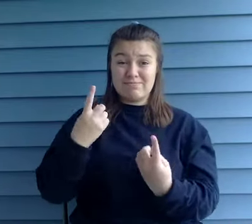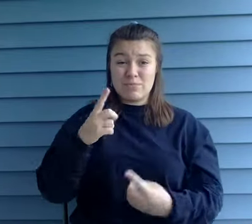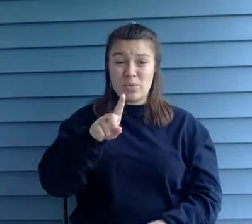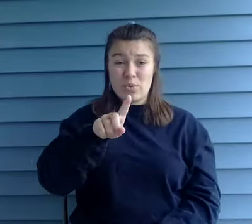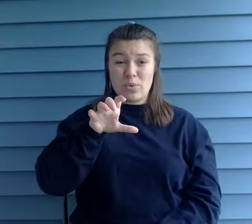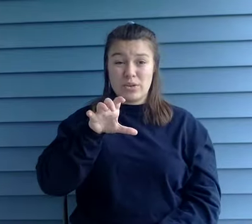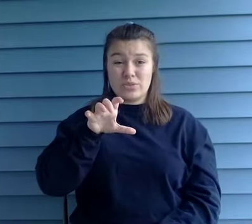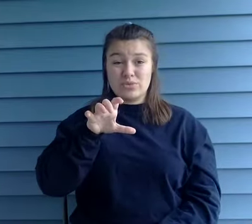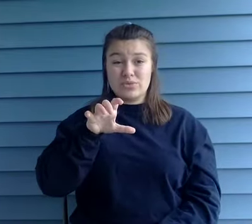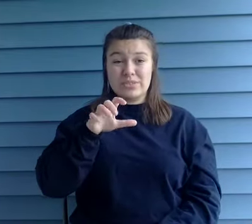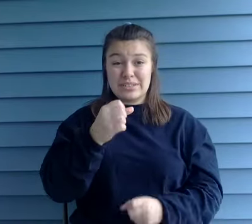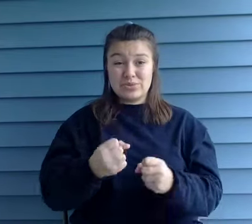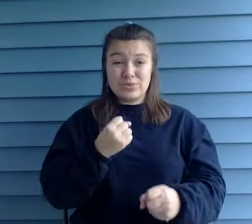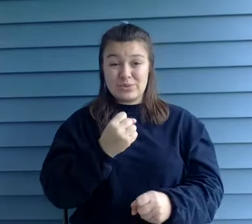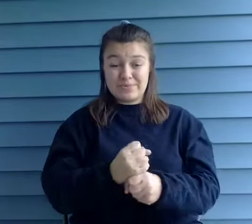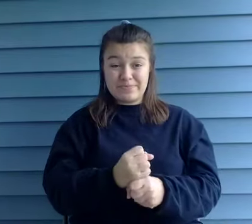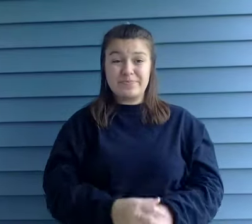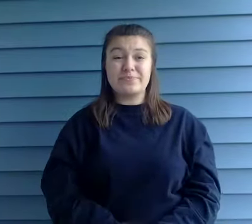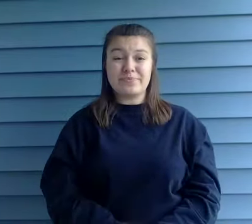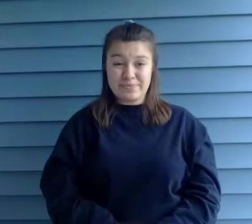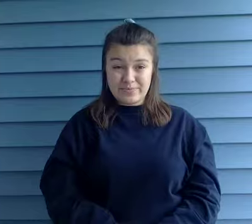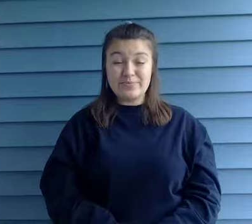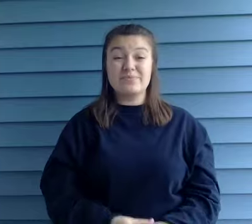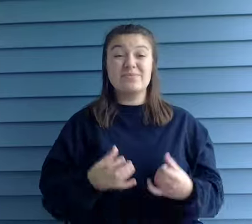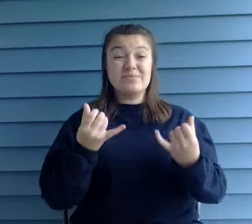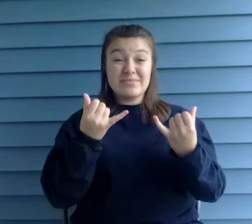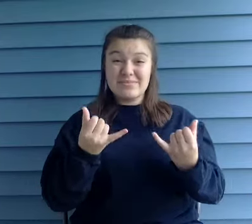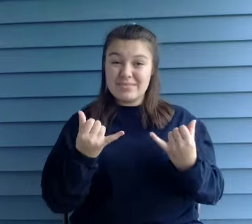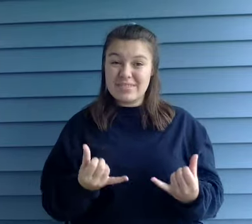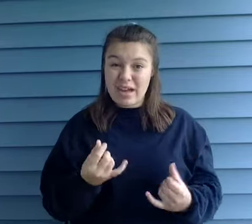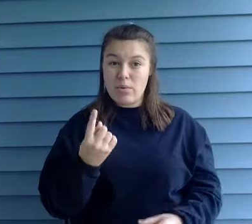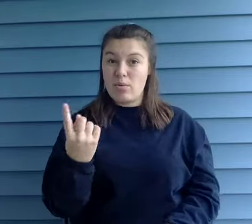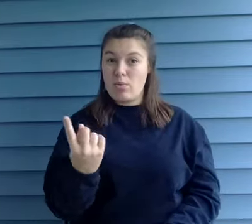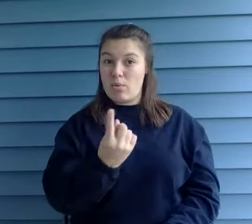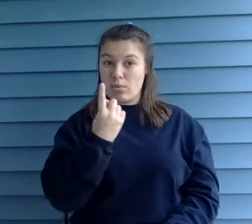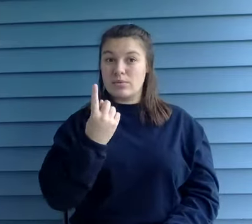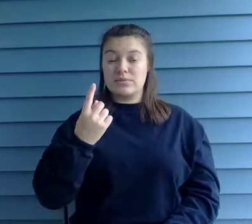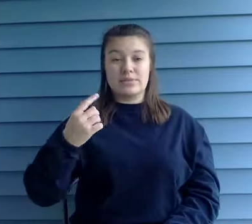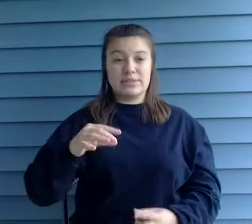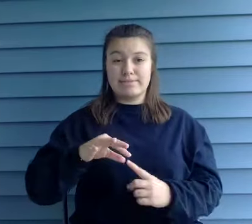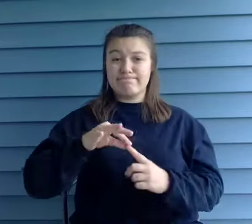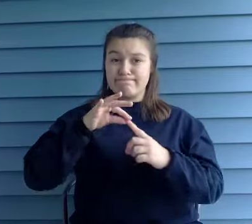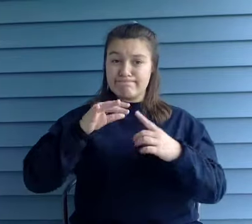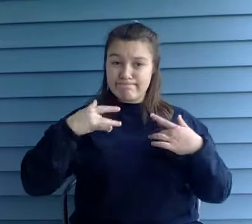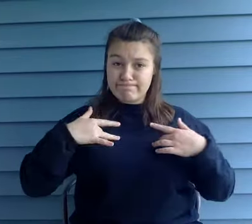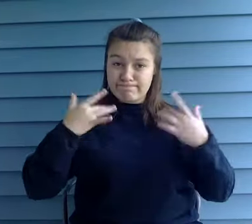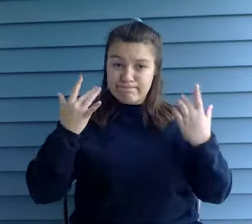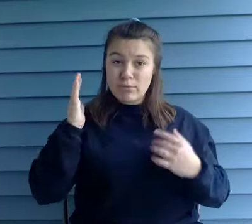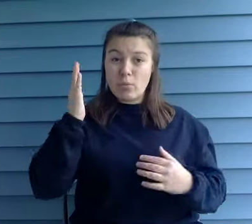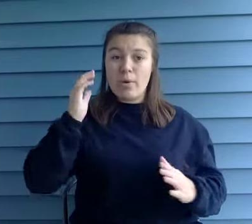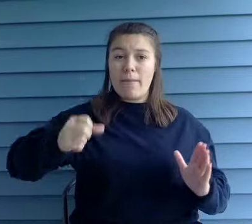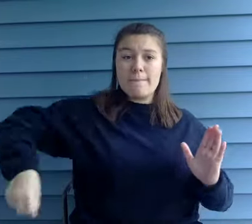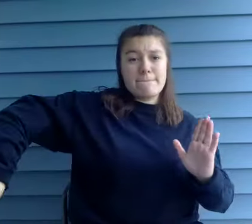installation, the world peace bell is swung only on special occasions. Though the striker mechanism rings the